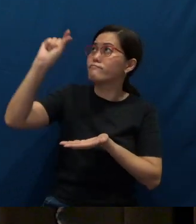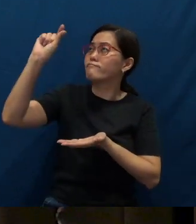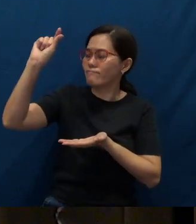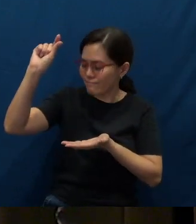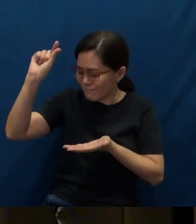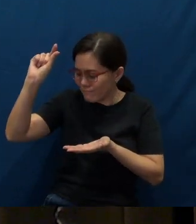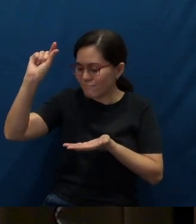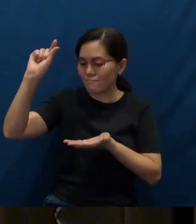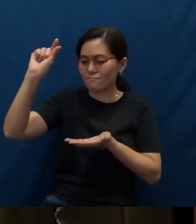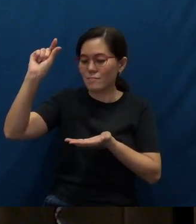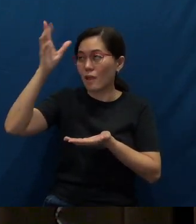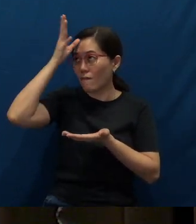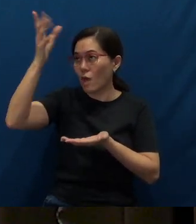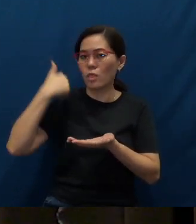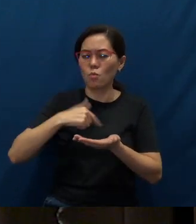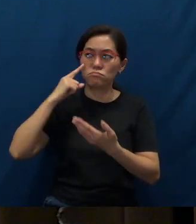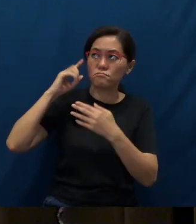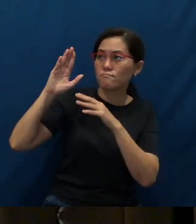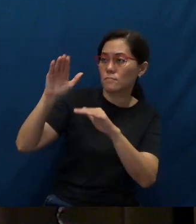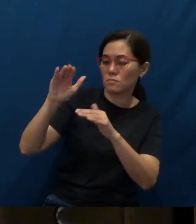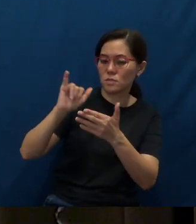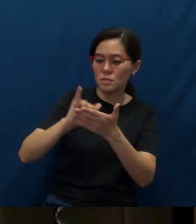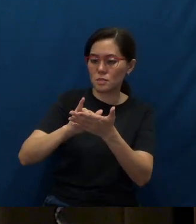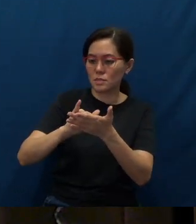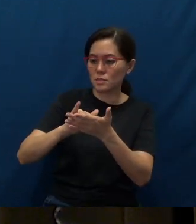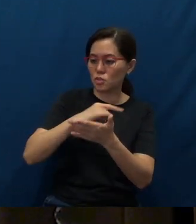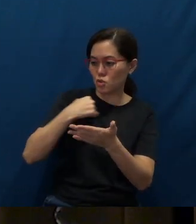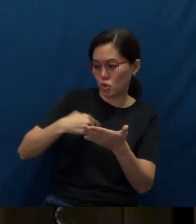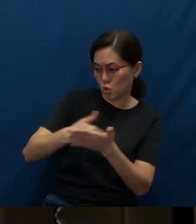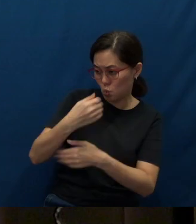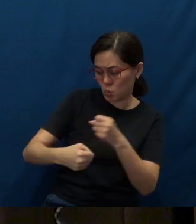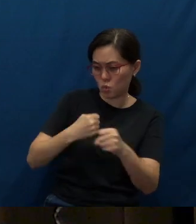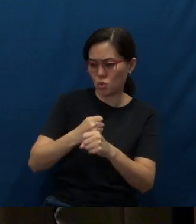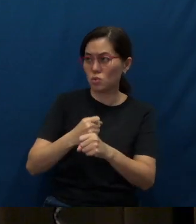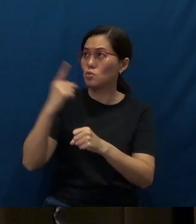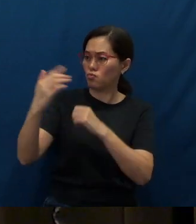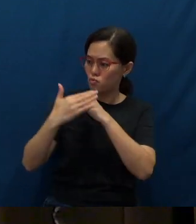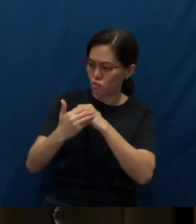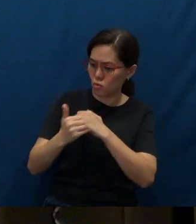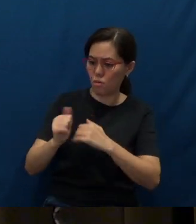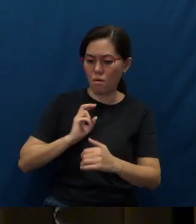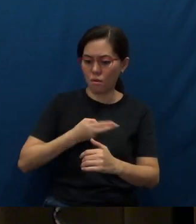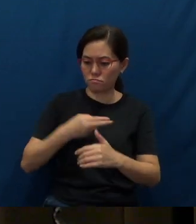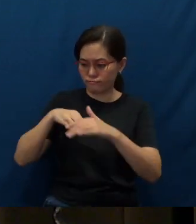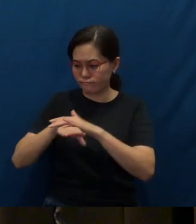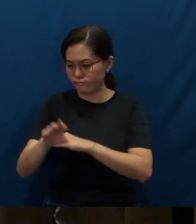Father, we anticipate this coming Chinese New Year. And Lord, You have called us into a ministry of reconciliation,